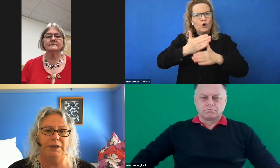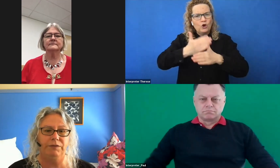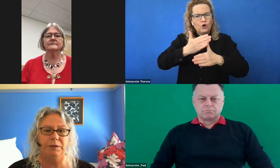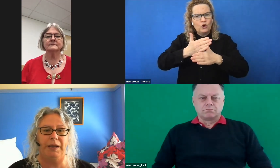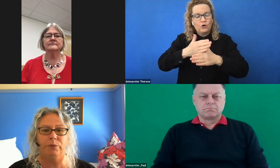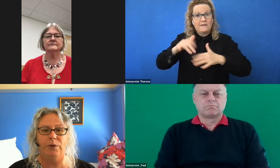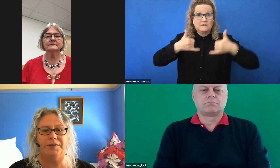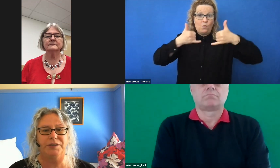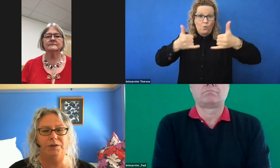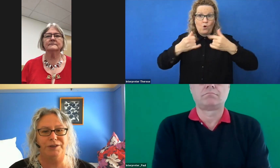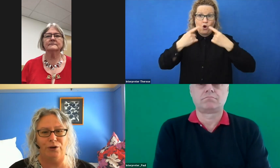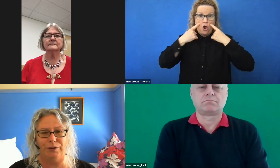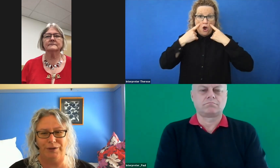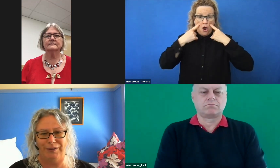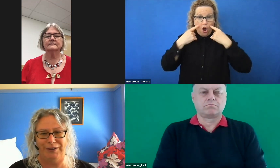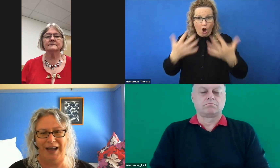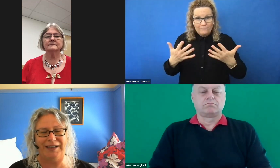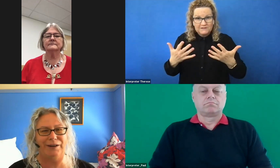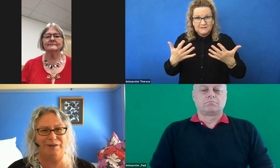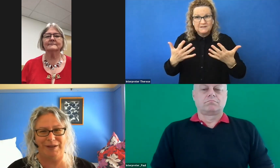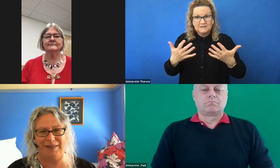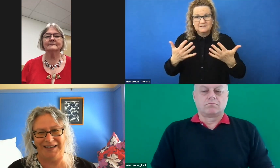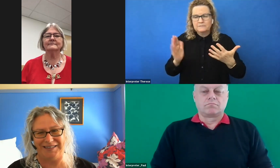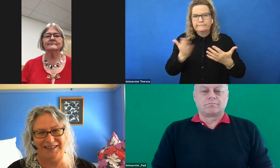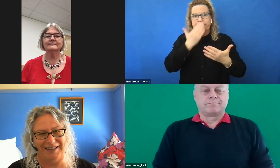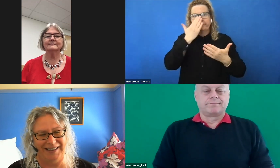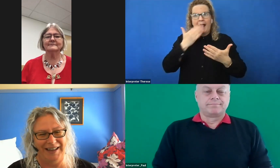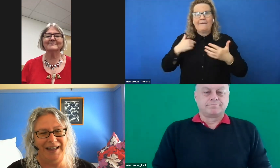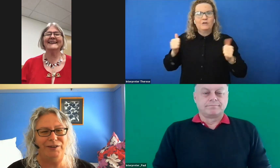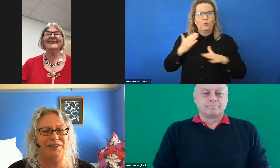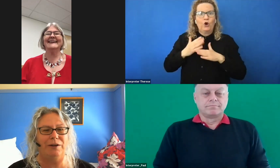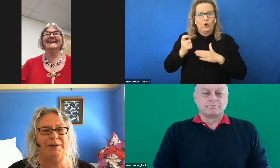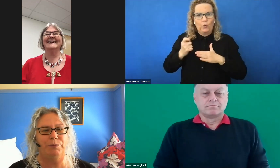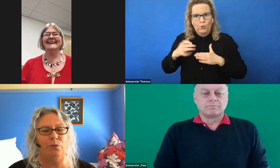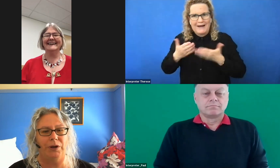given to people with a Swan song, you can't get rid of me that easy. There is so much more work